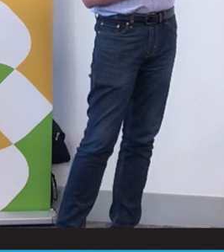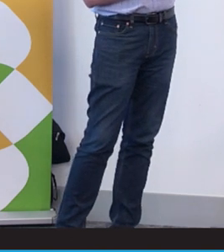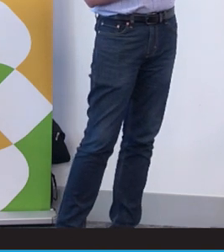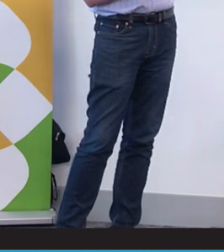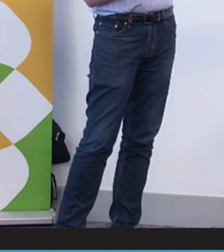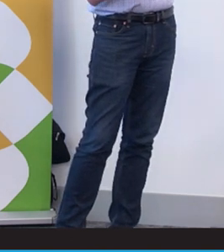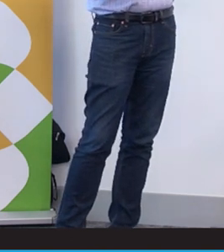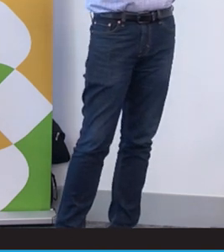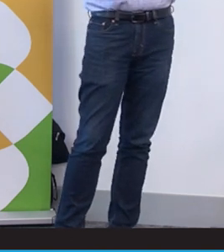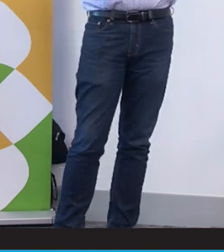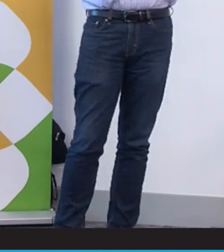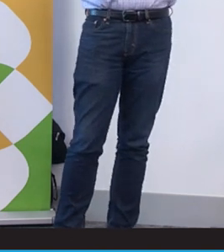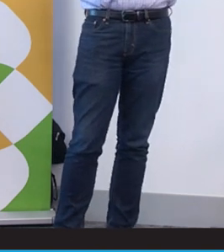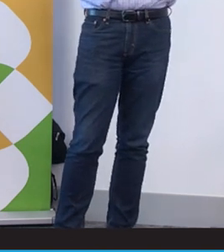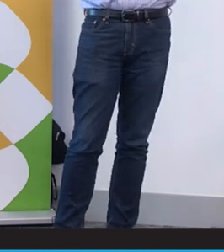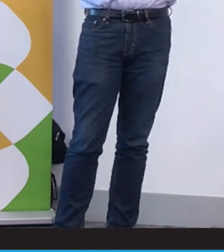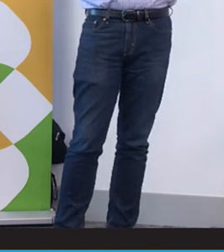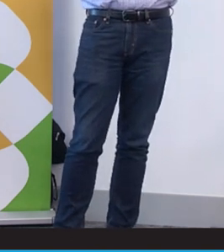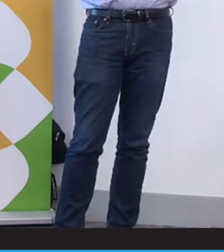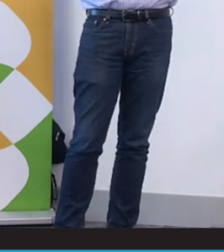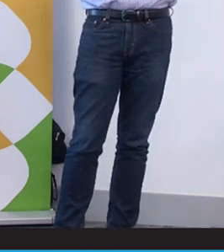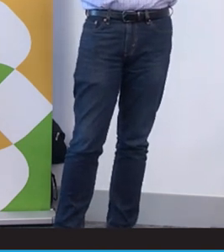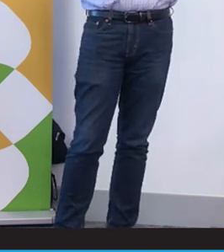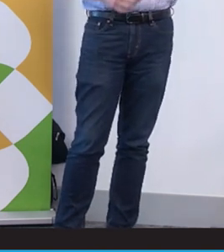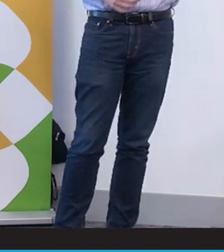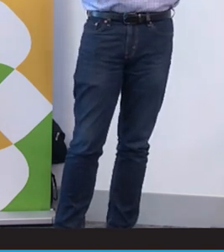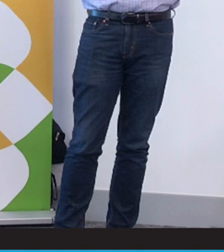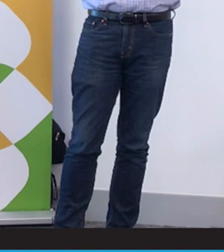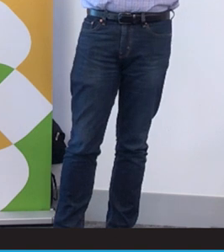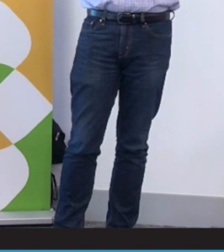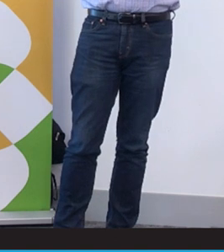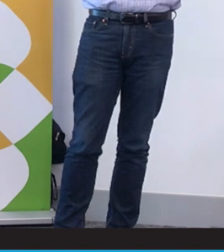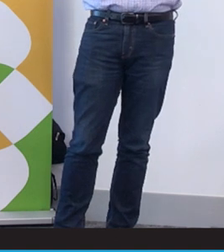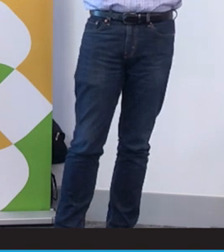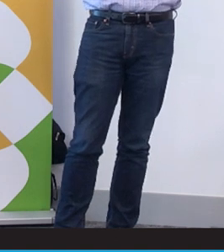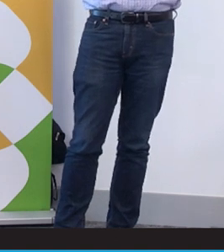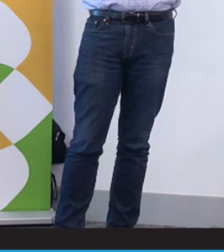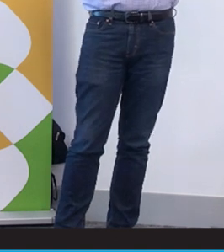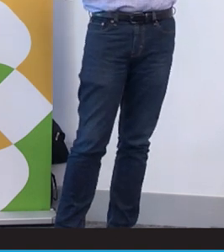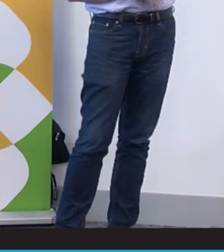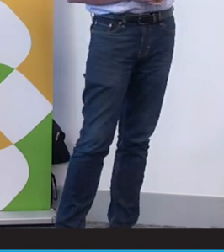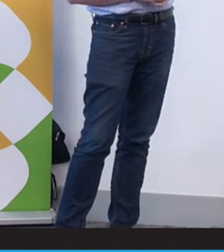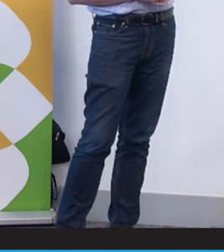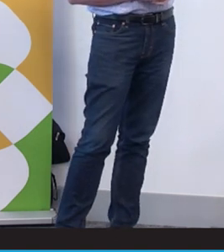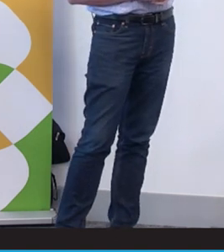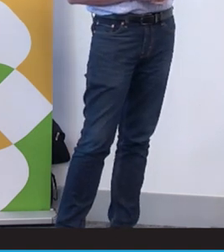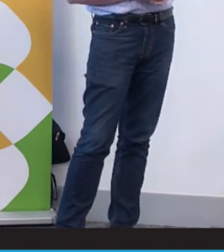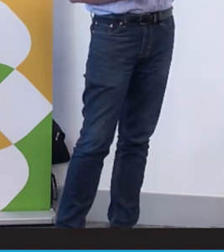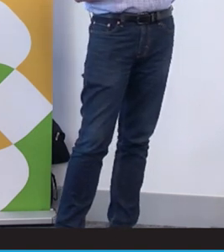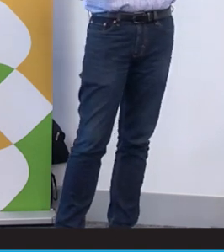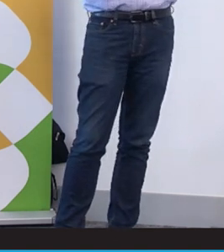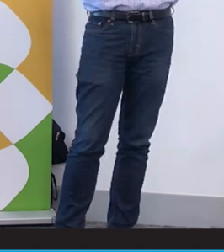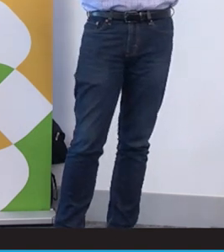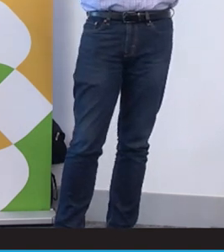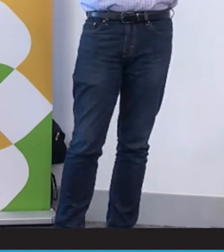disadvantage. Learning deficit of approximately 20% at age ten is seen as opposed to their peers.